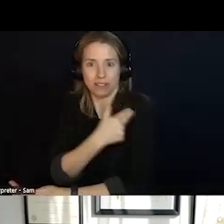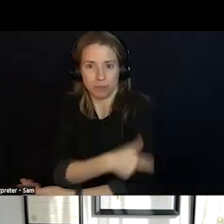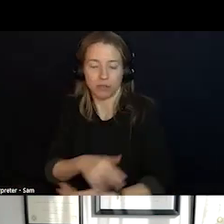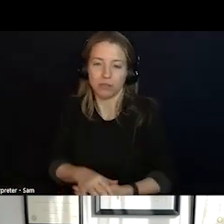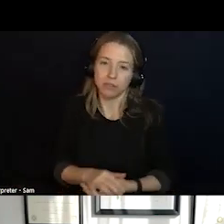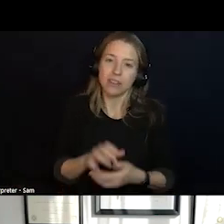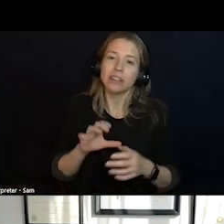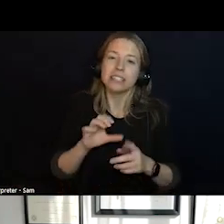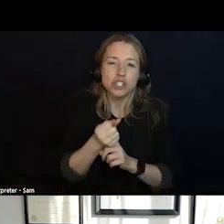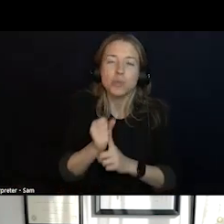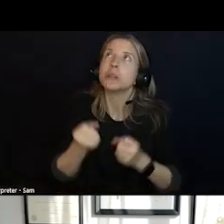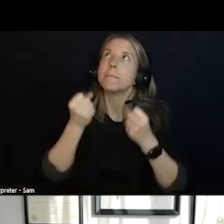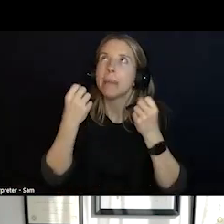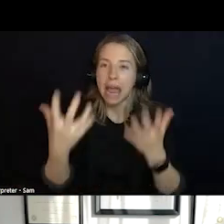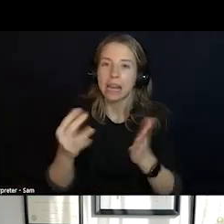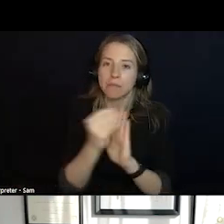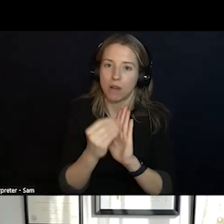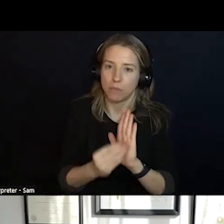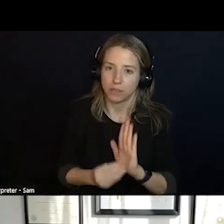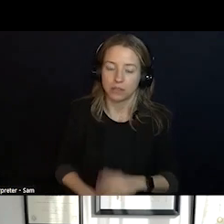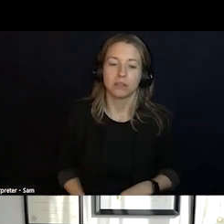ANOTHER FINDING WAS THAT STANDARDS FOR AMBULANCE SERVICES WERE